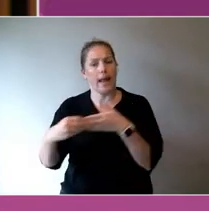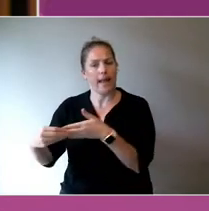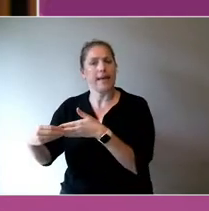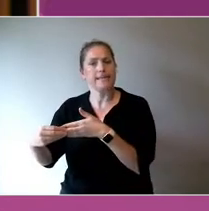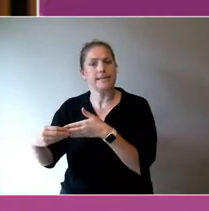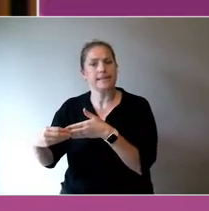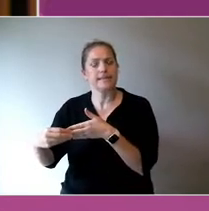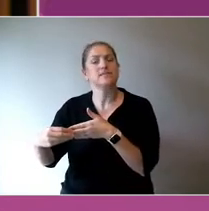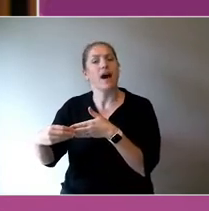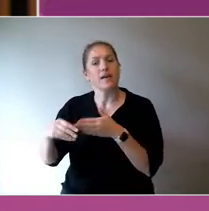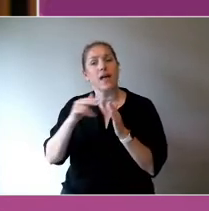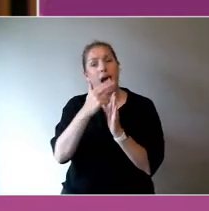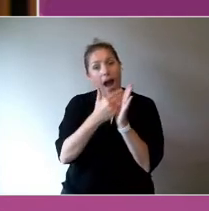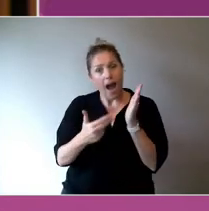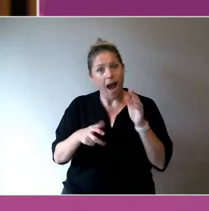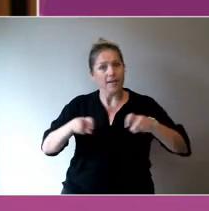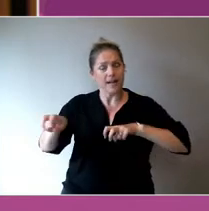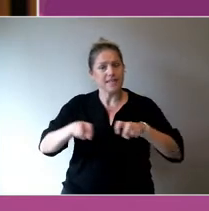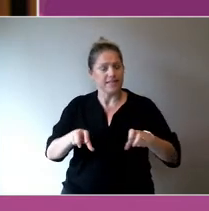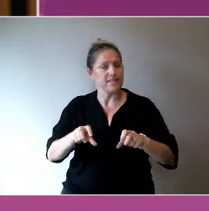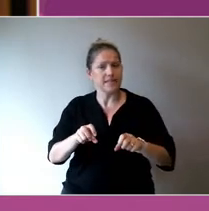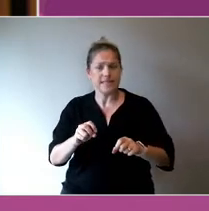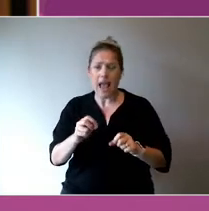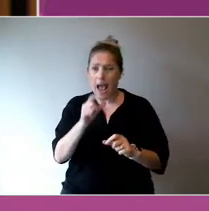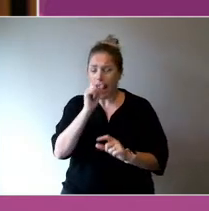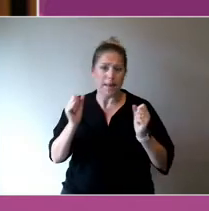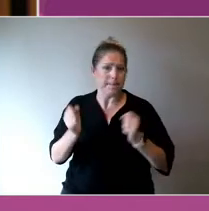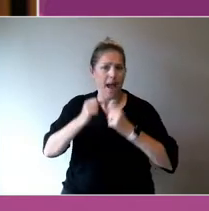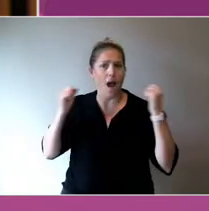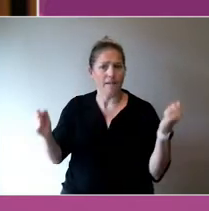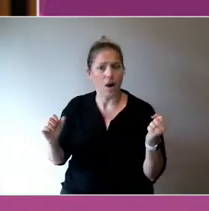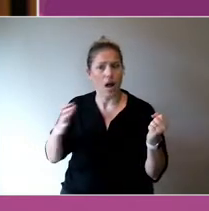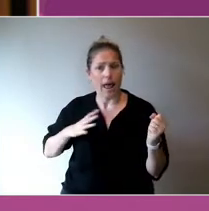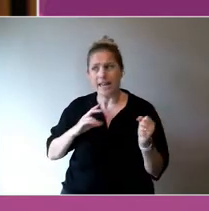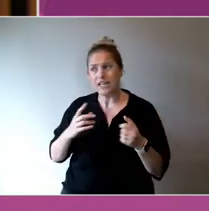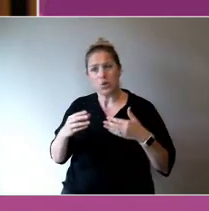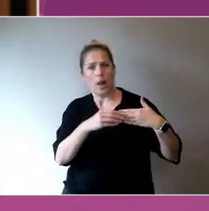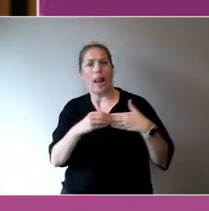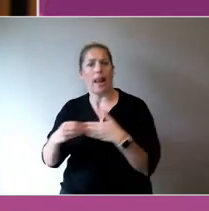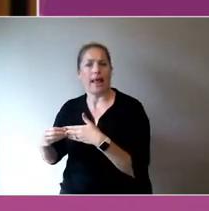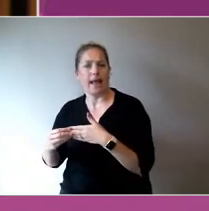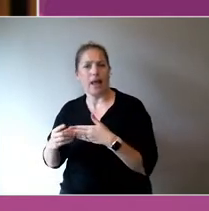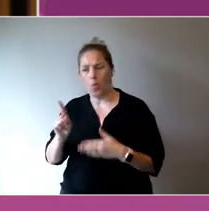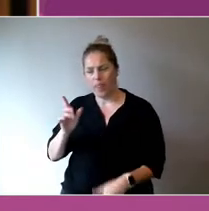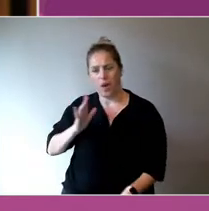For people who have experienced a significant trauma, going into something that's very sort